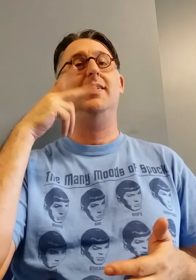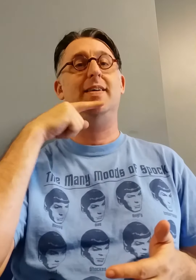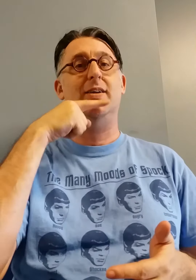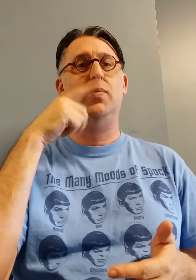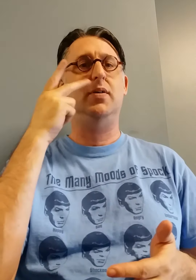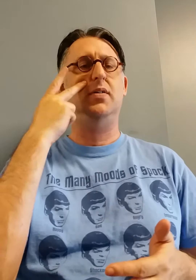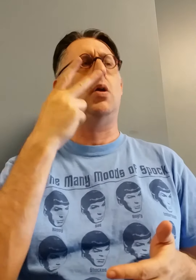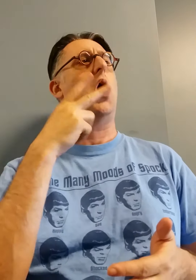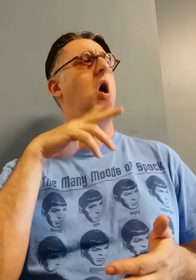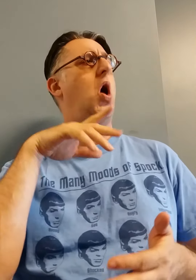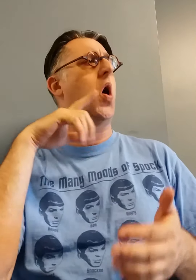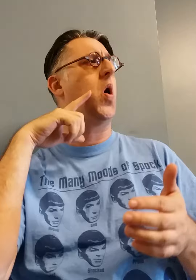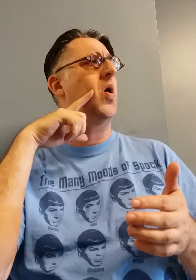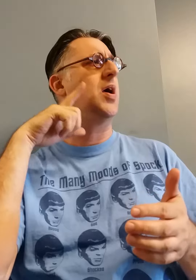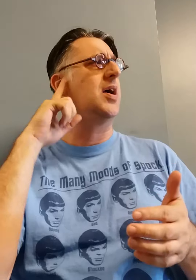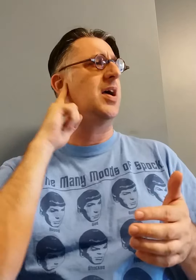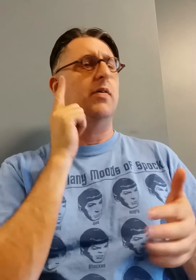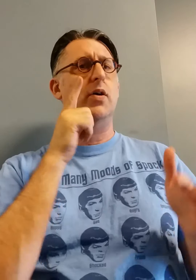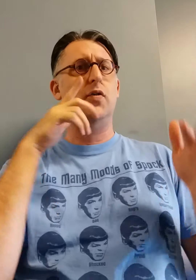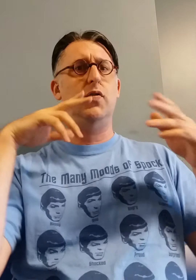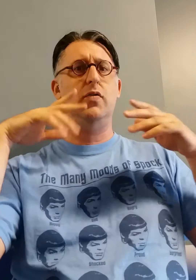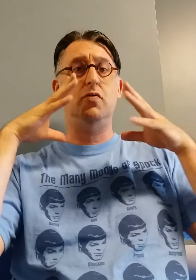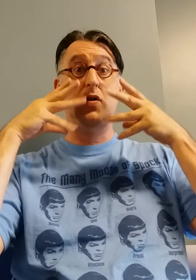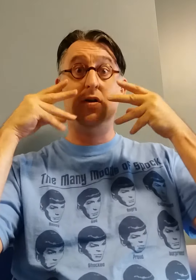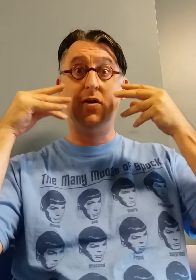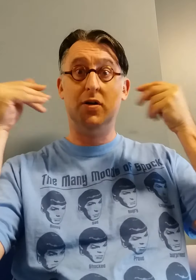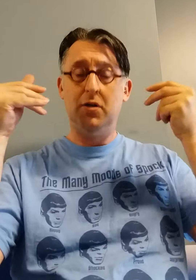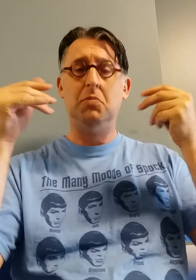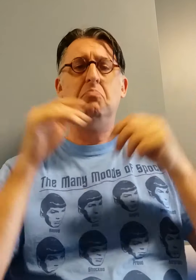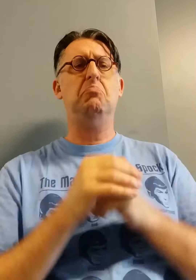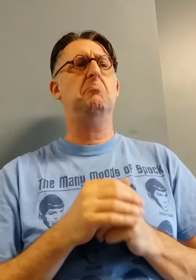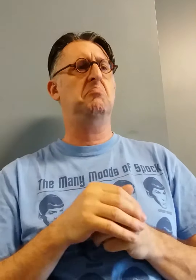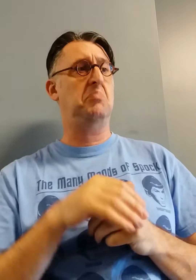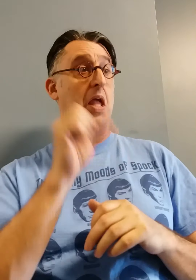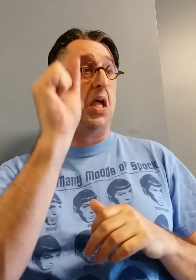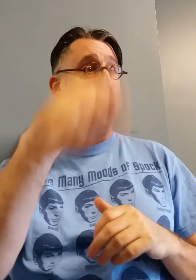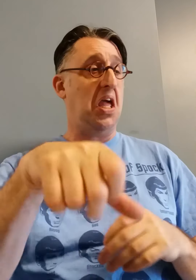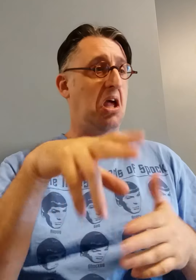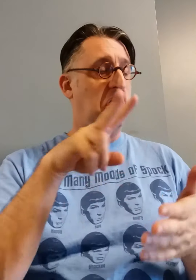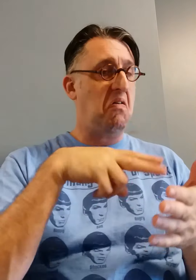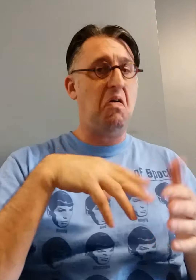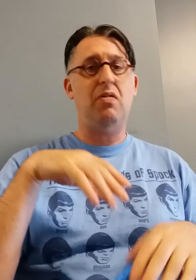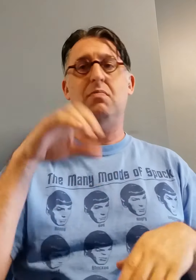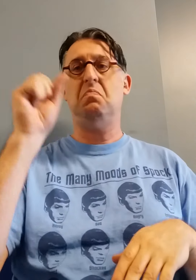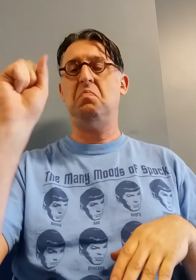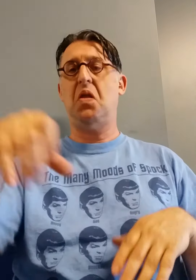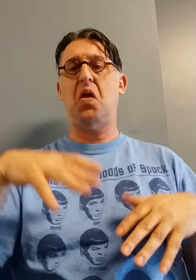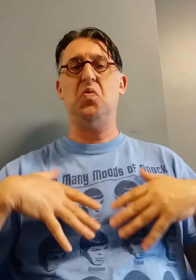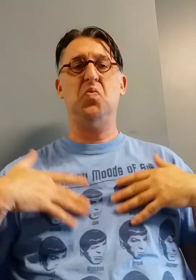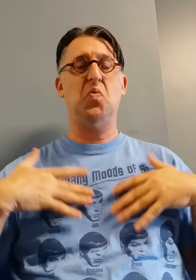hearing can open their minds and see Deaf friendly dancers...